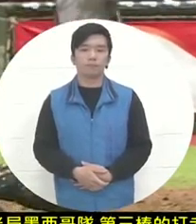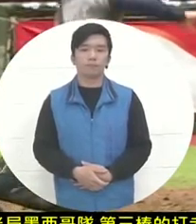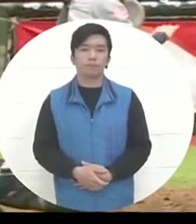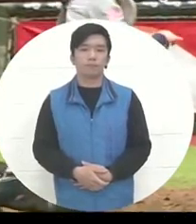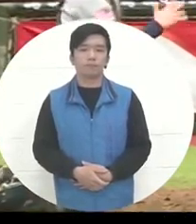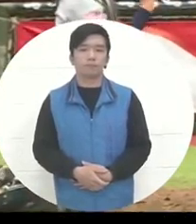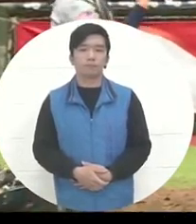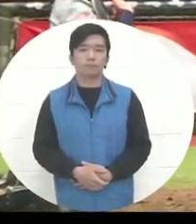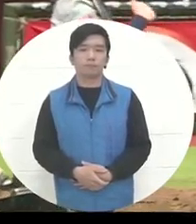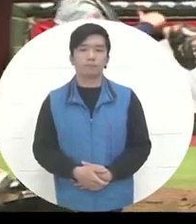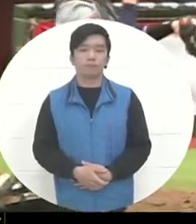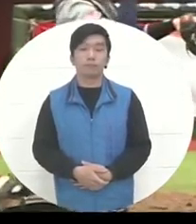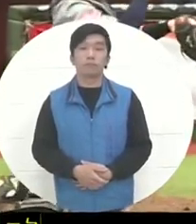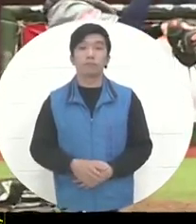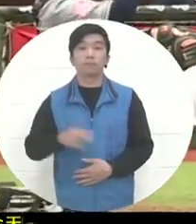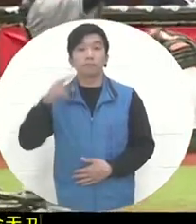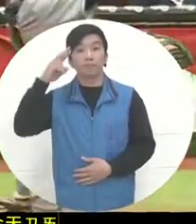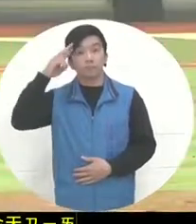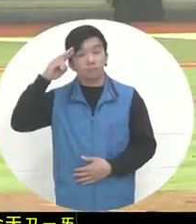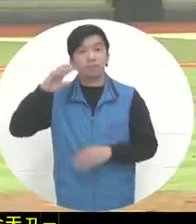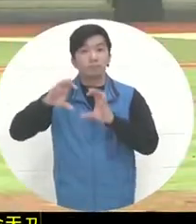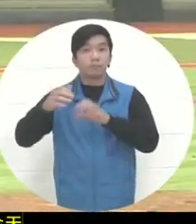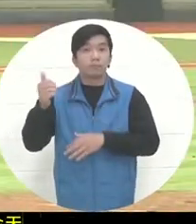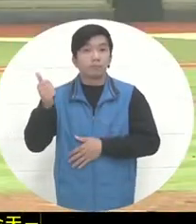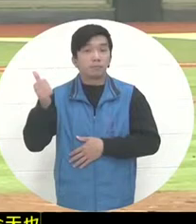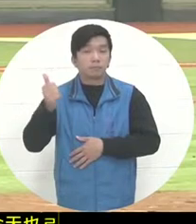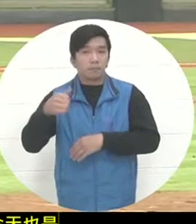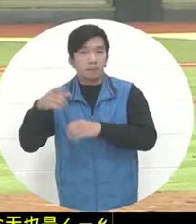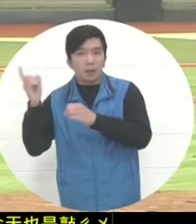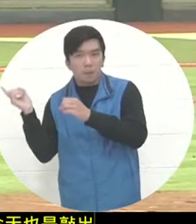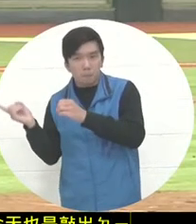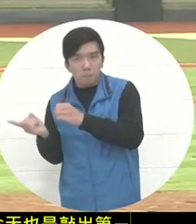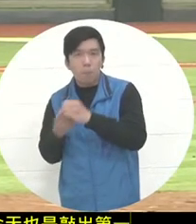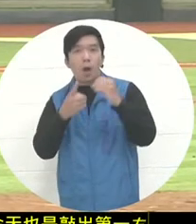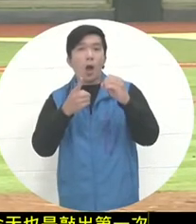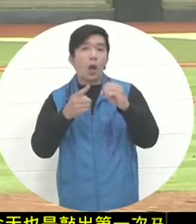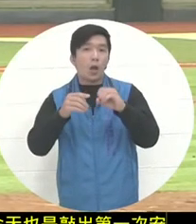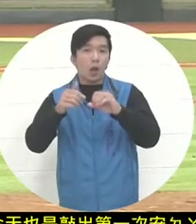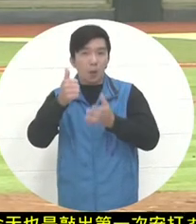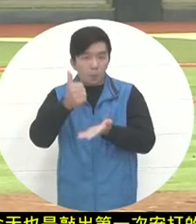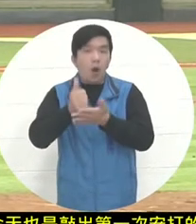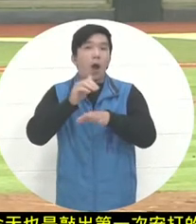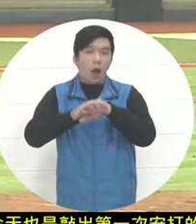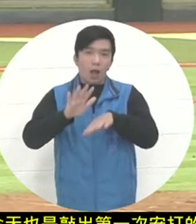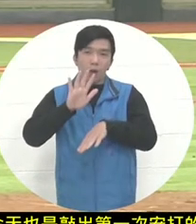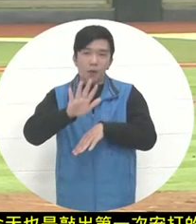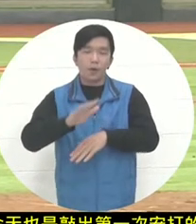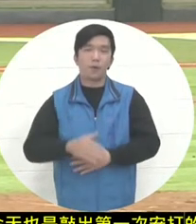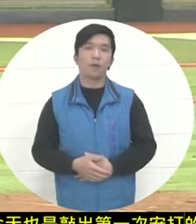Maduino Devino, who served as the third batsman today. He is also the first batter in the Mexican team to score the team's first hit. Oh, in the third What was a pity